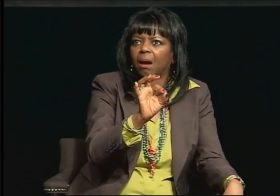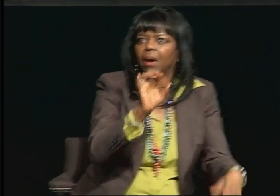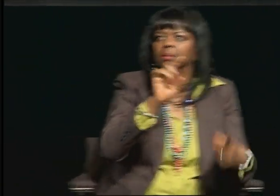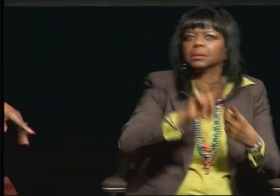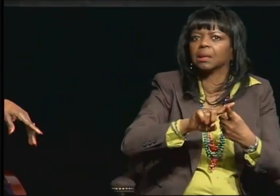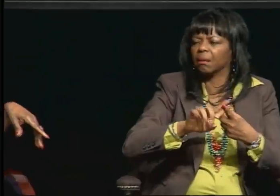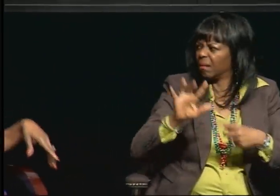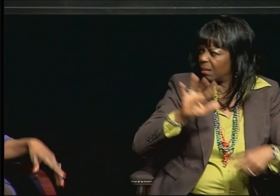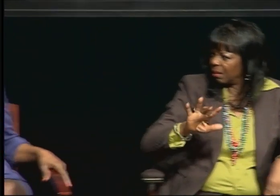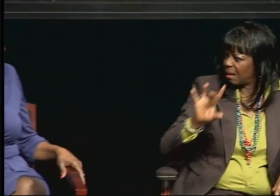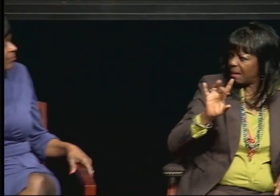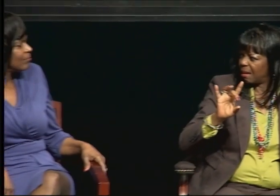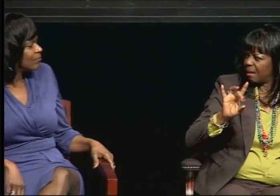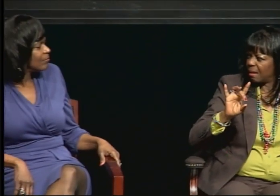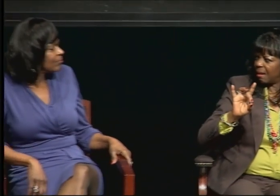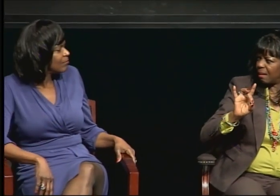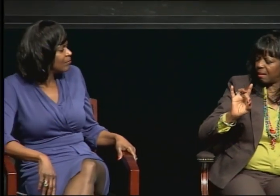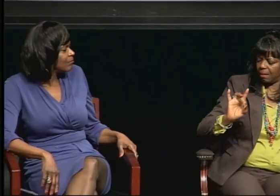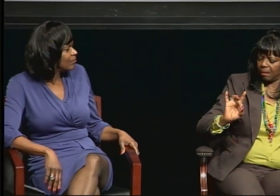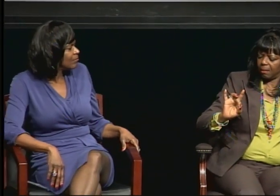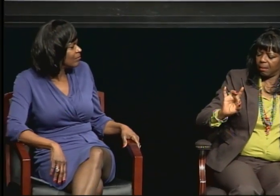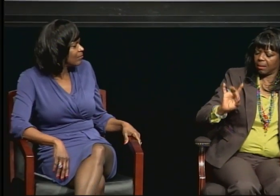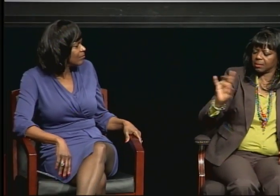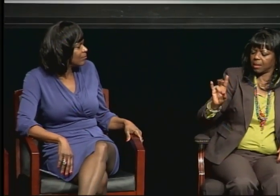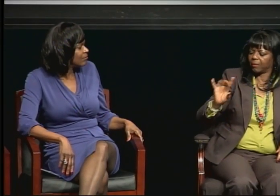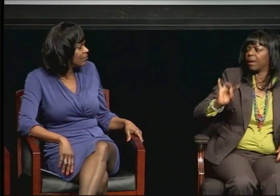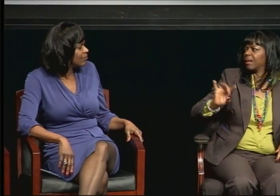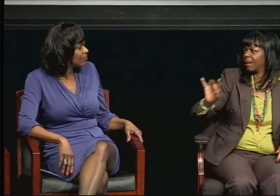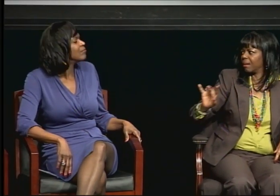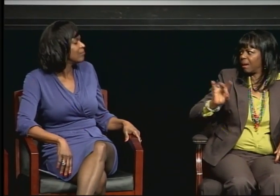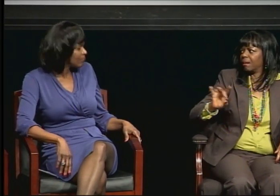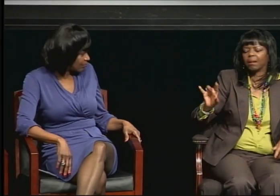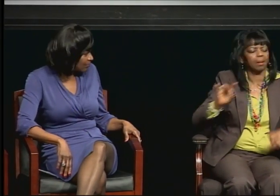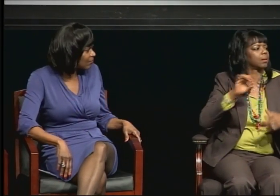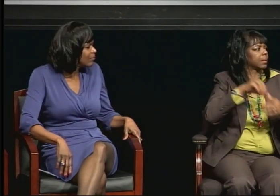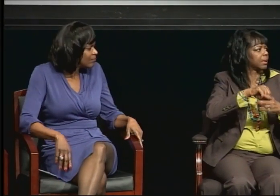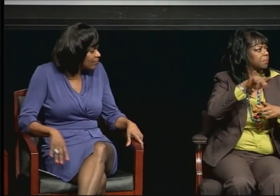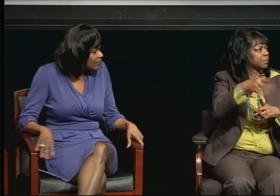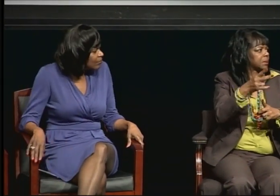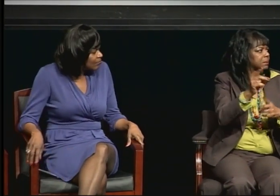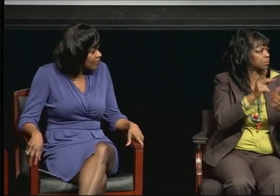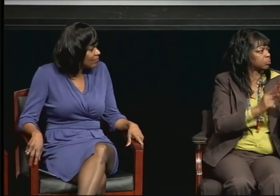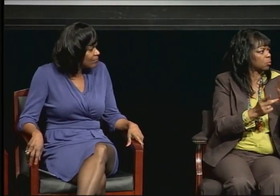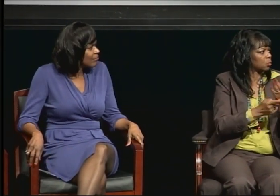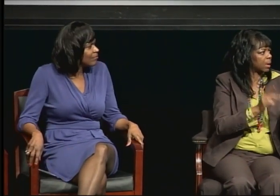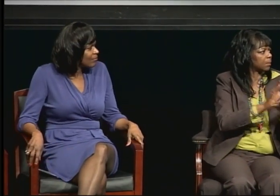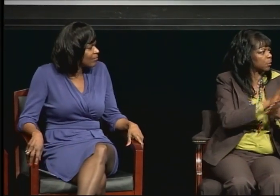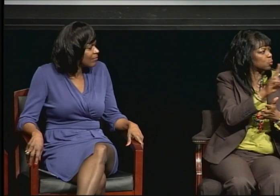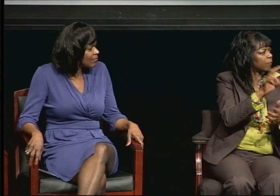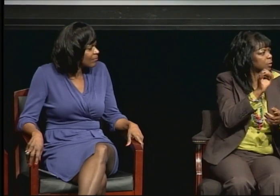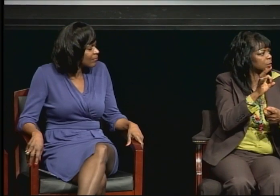So I had gotten my master's in '79